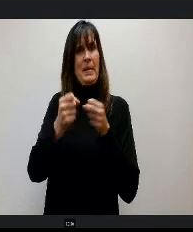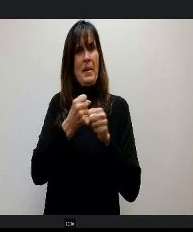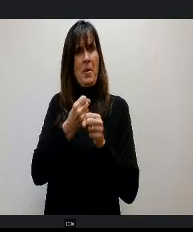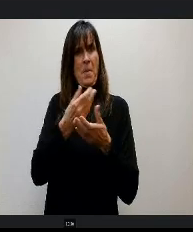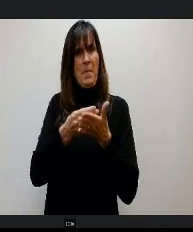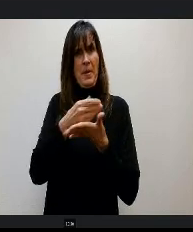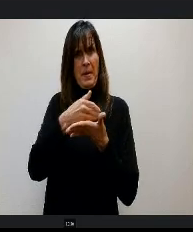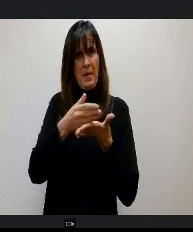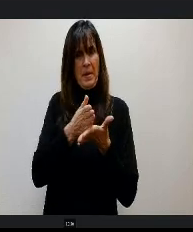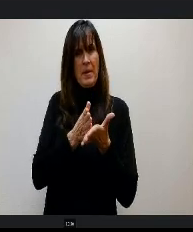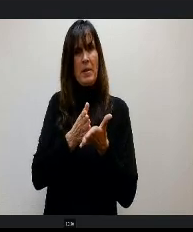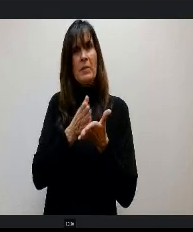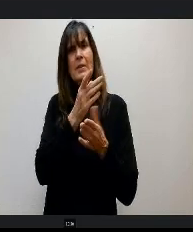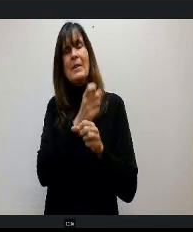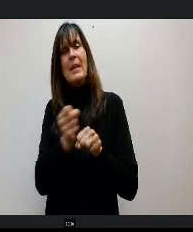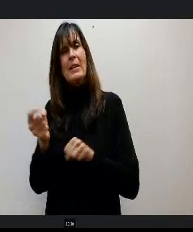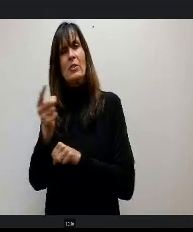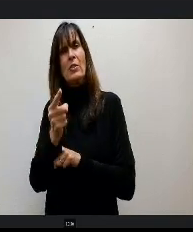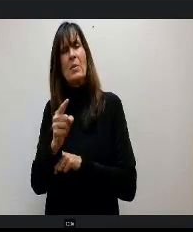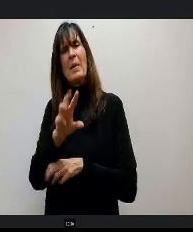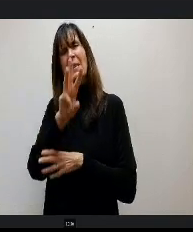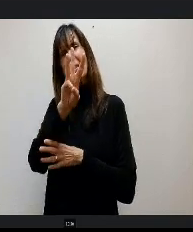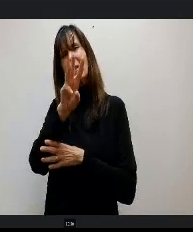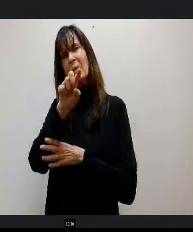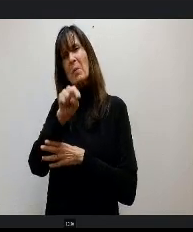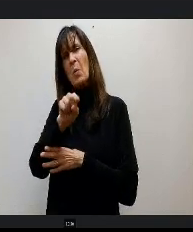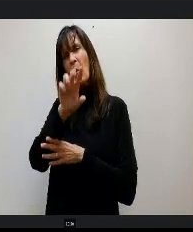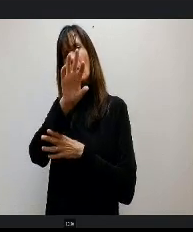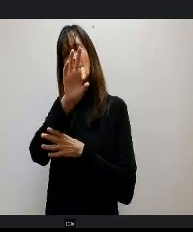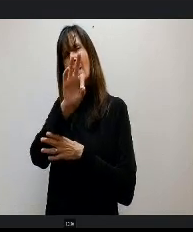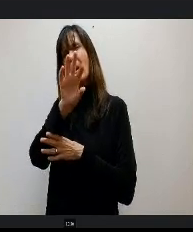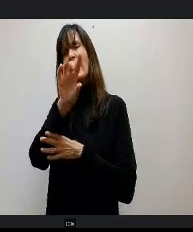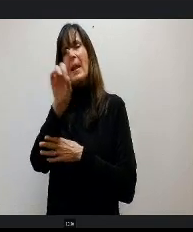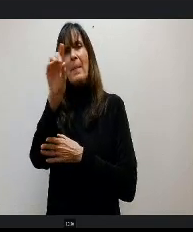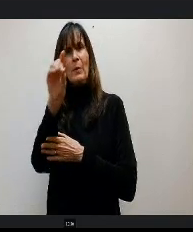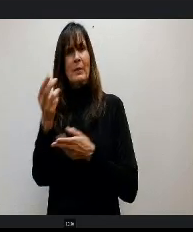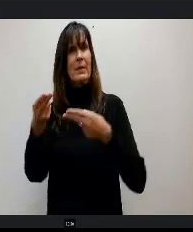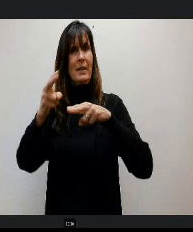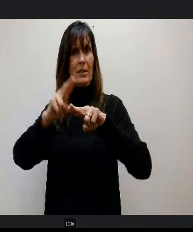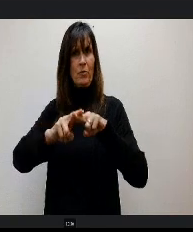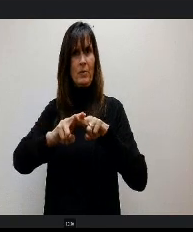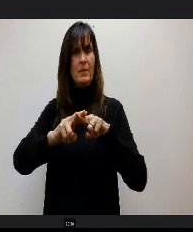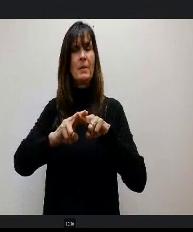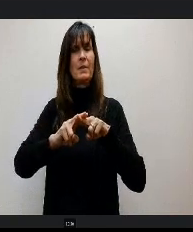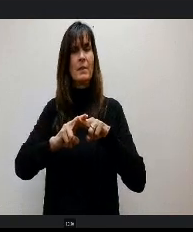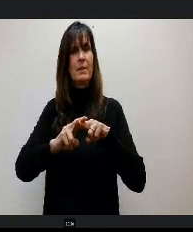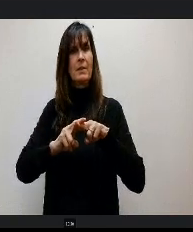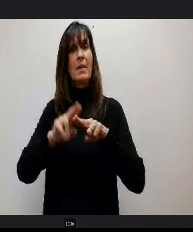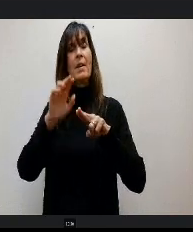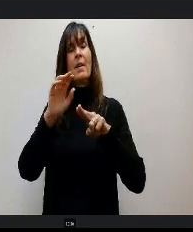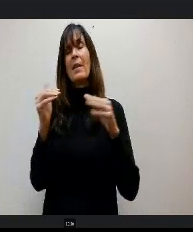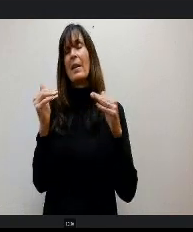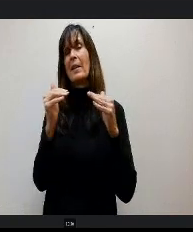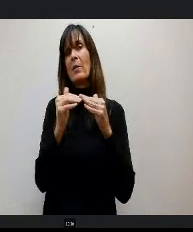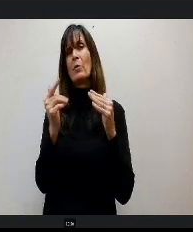next year, it's about a 6.98 increase that equates to about 13